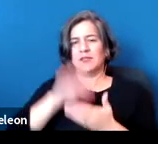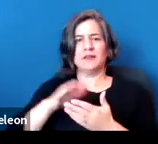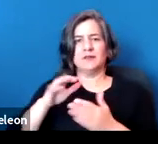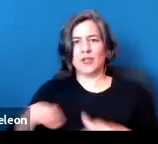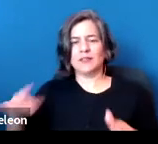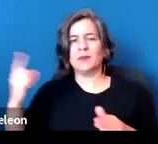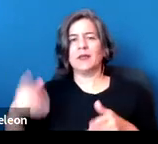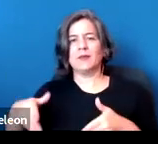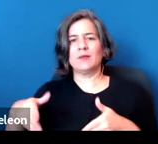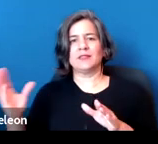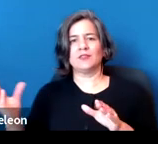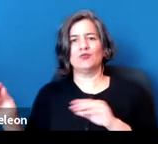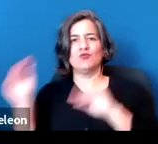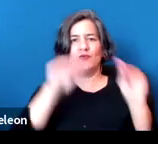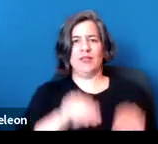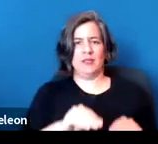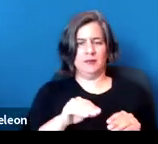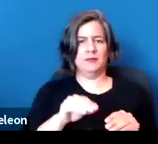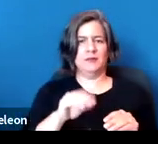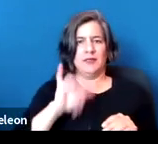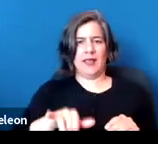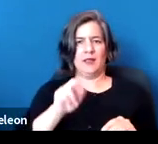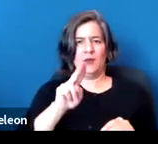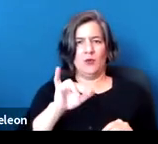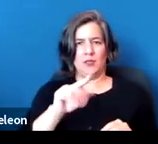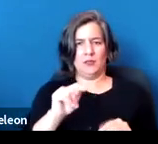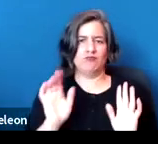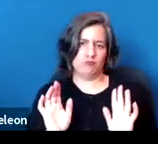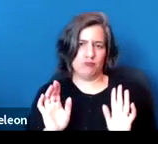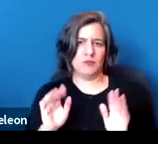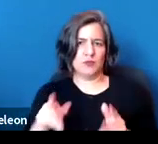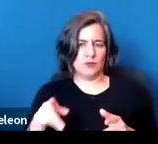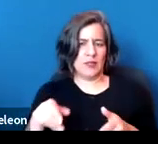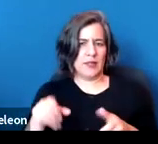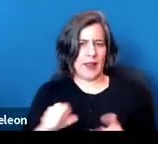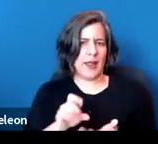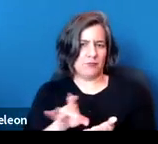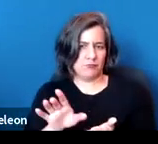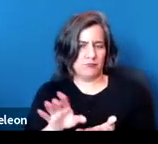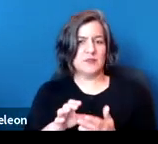And so the law also states that the maximum rental increases